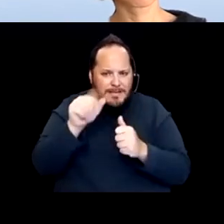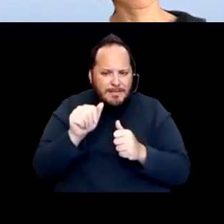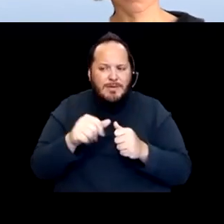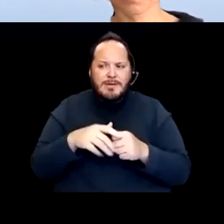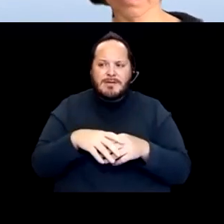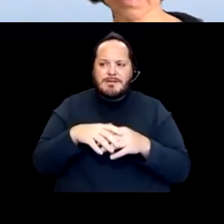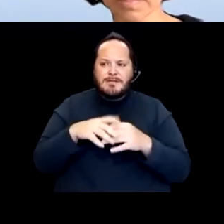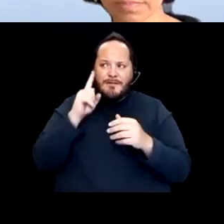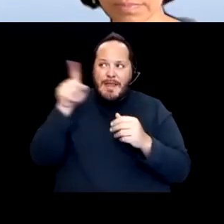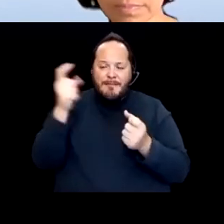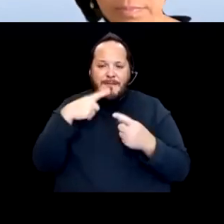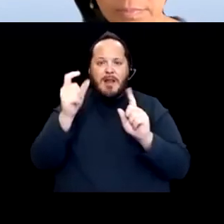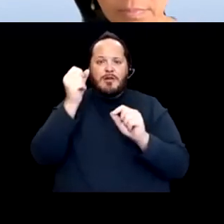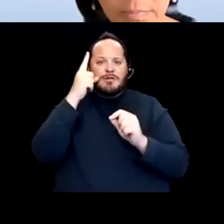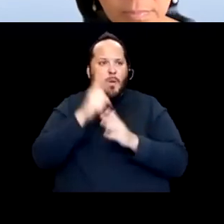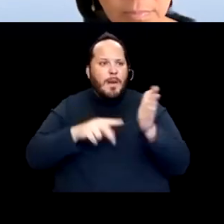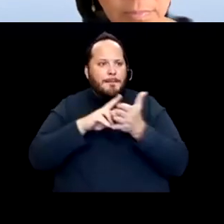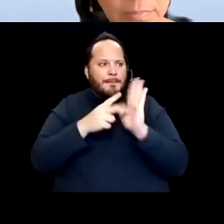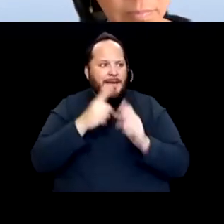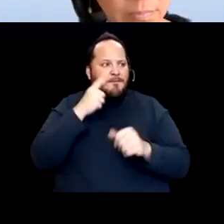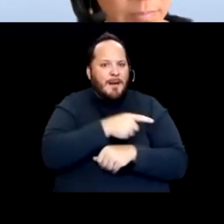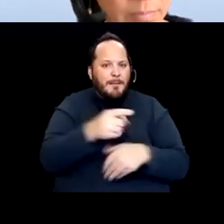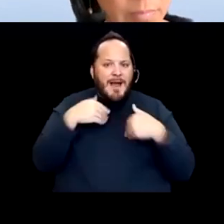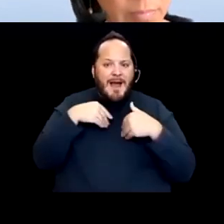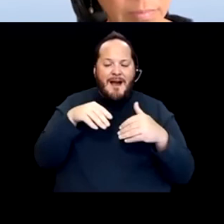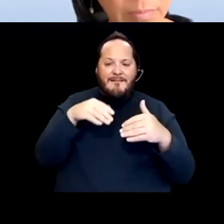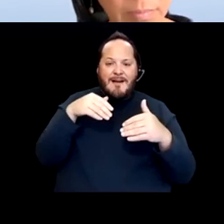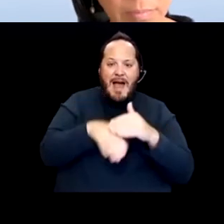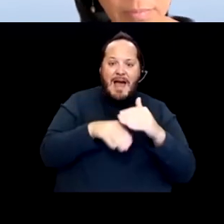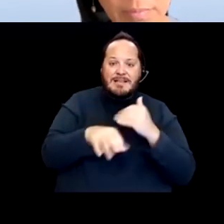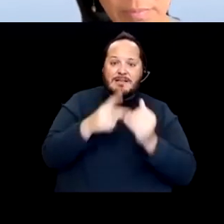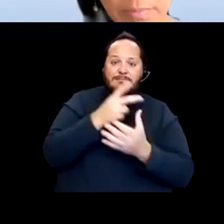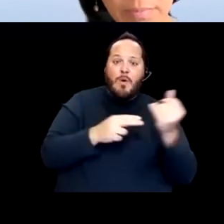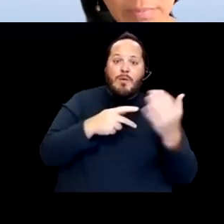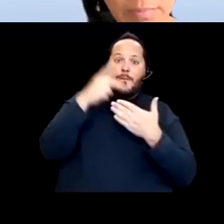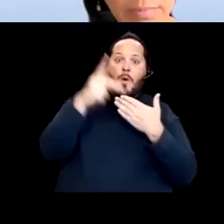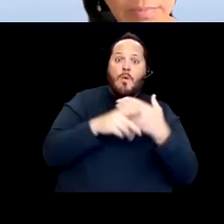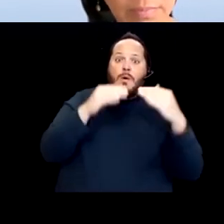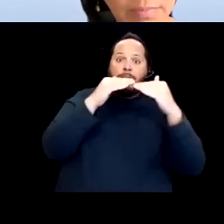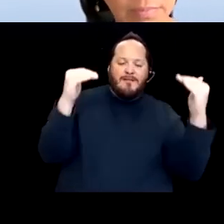and physically. And now we still have such a long road to go.